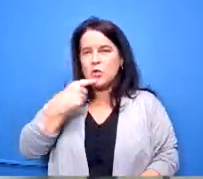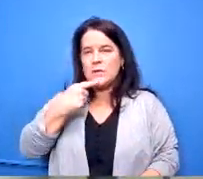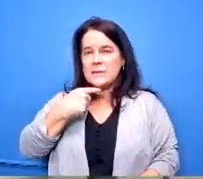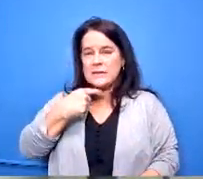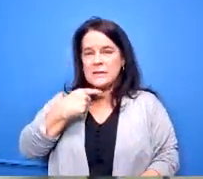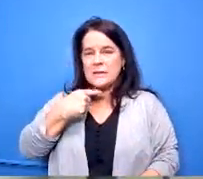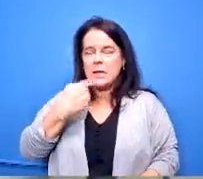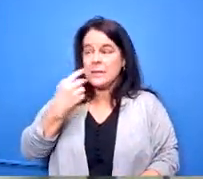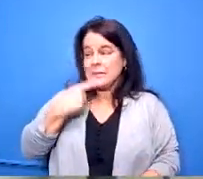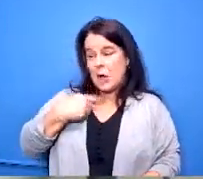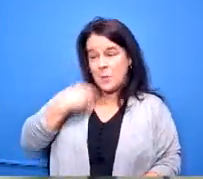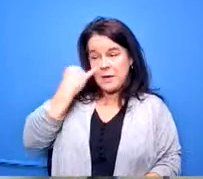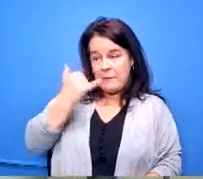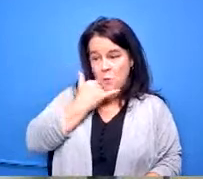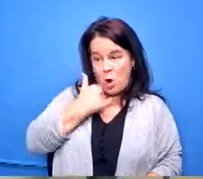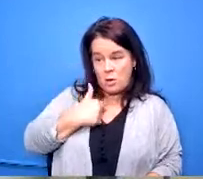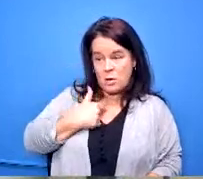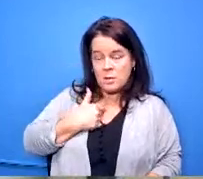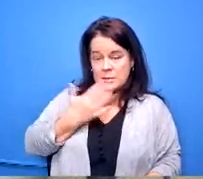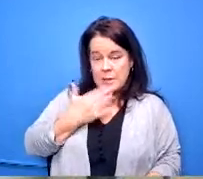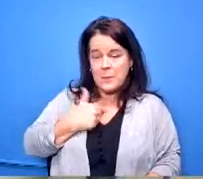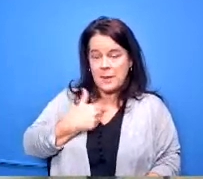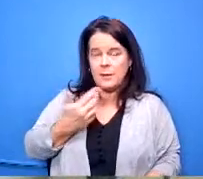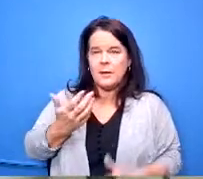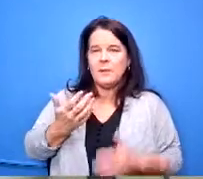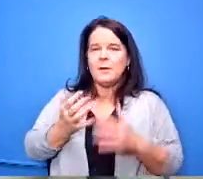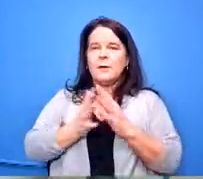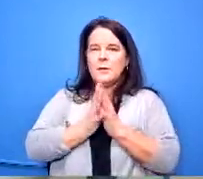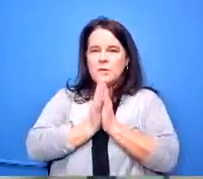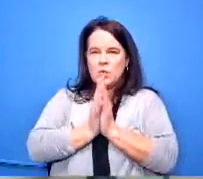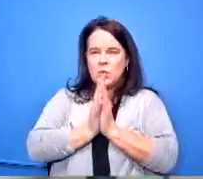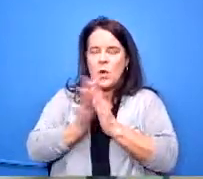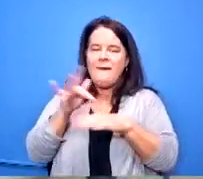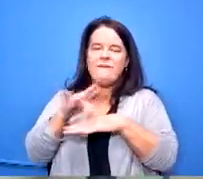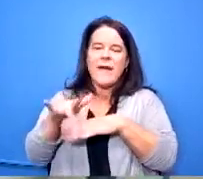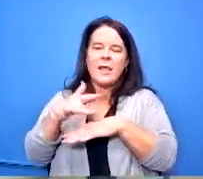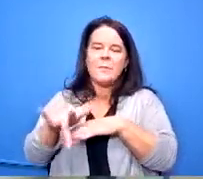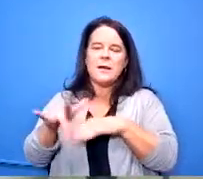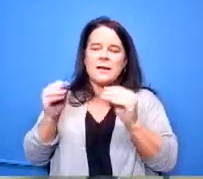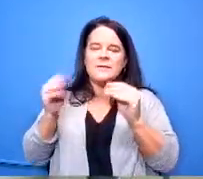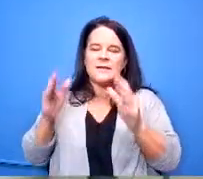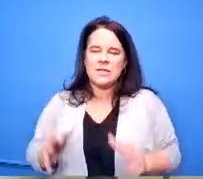wrong here that the availability of teachers determines what programs are at the school